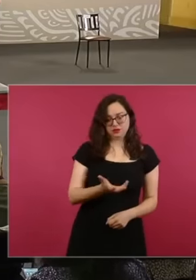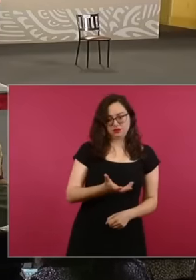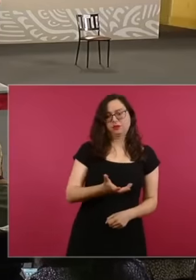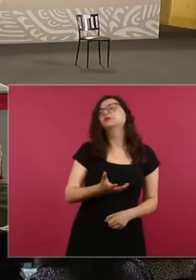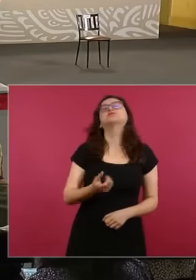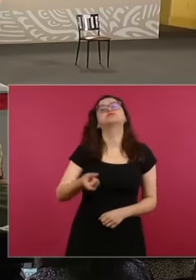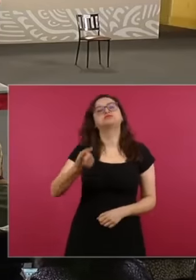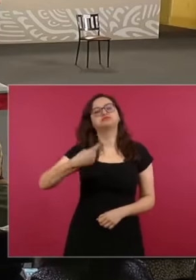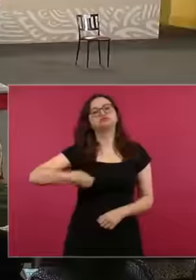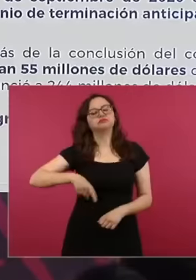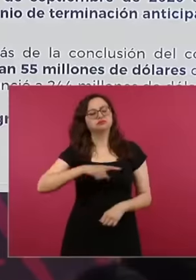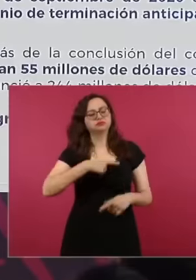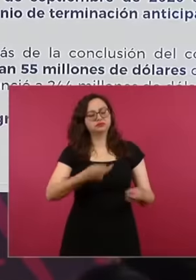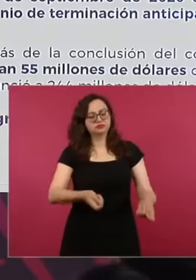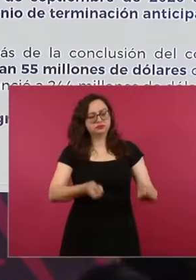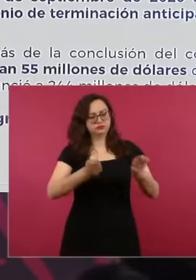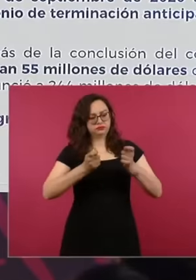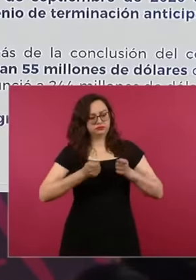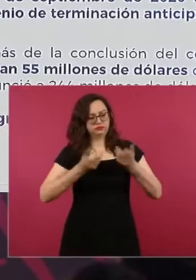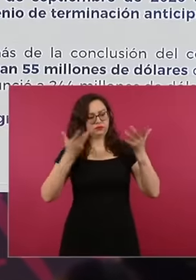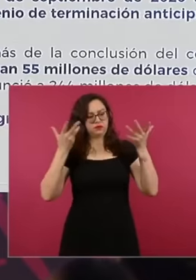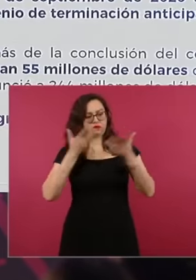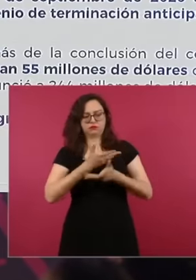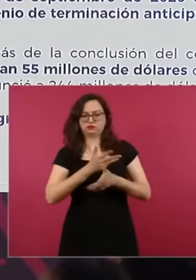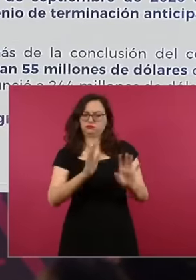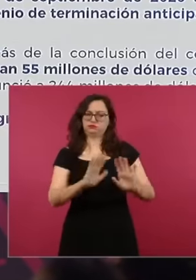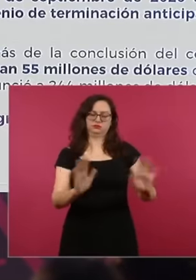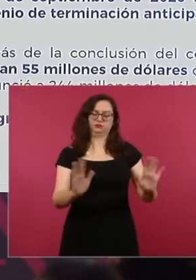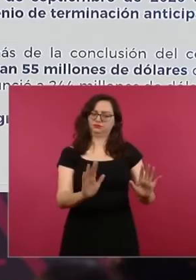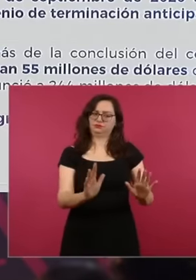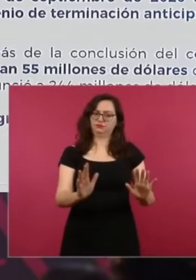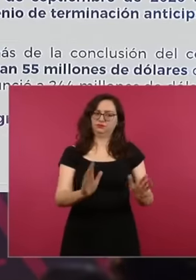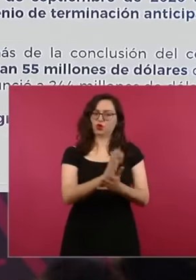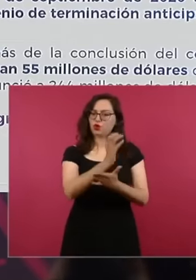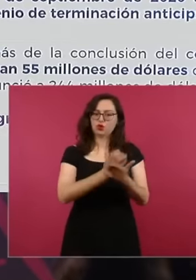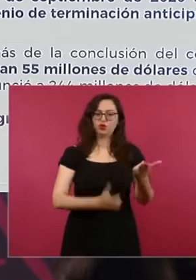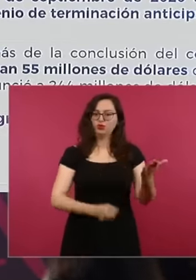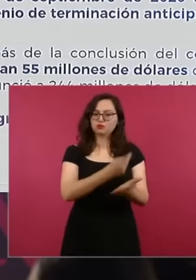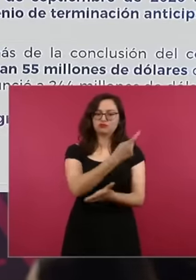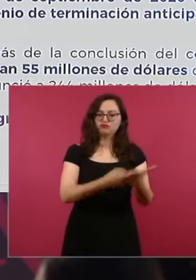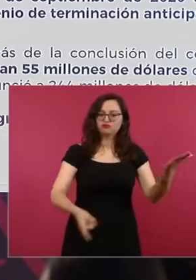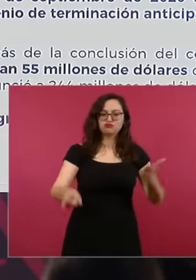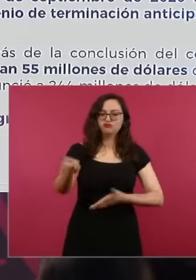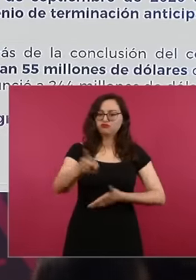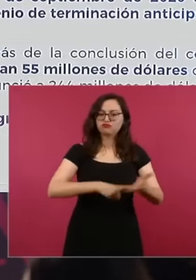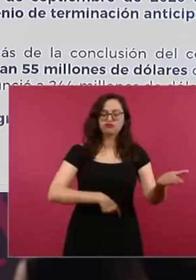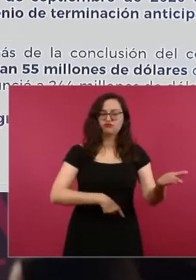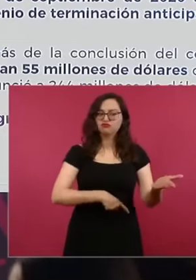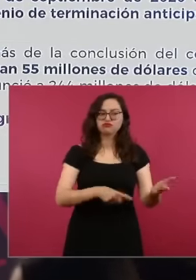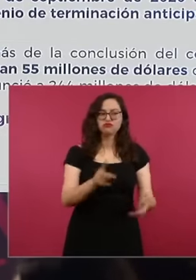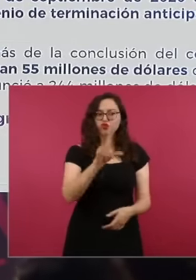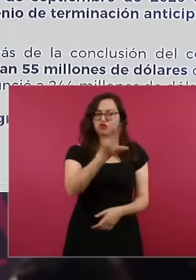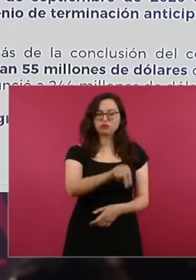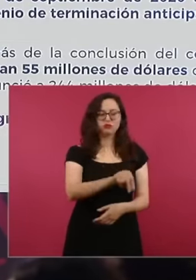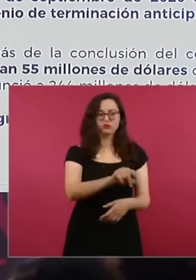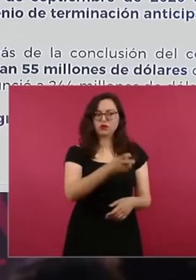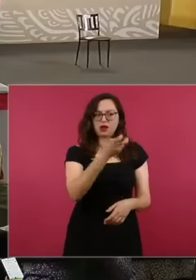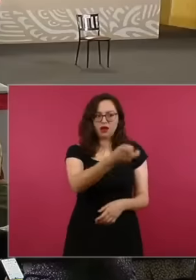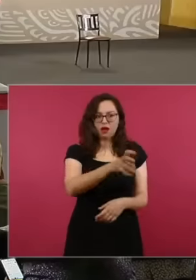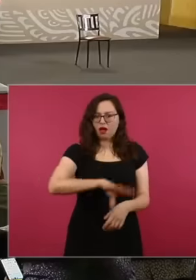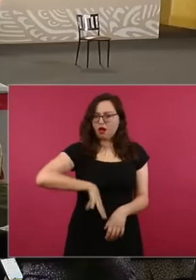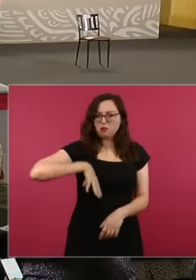and the company was notified of our intention to conclude the contract